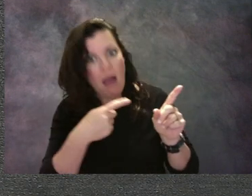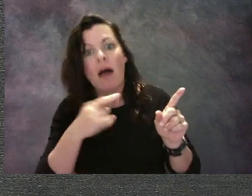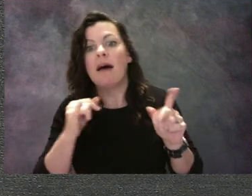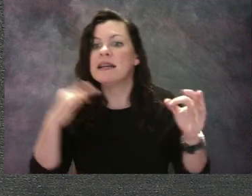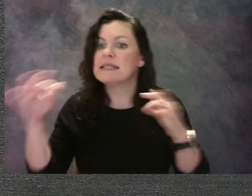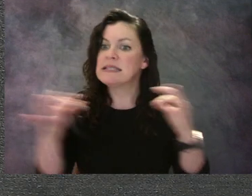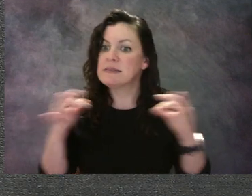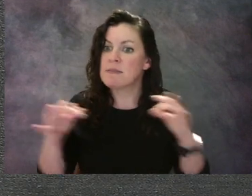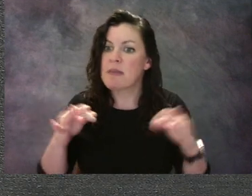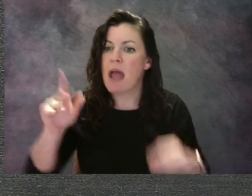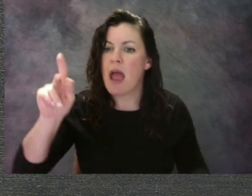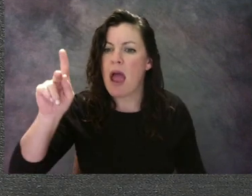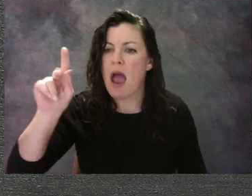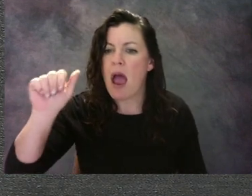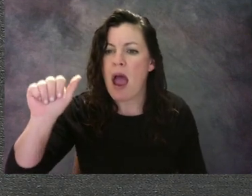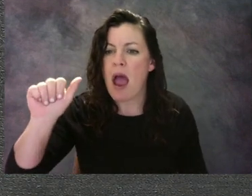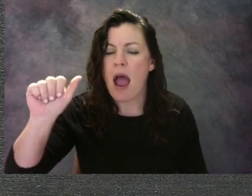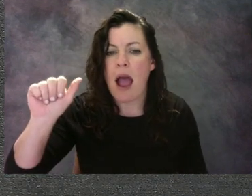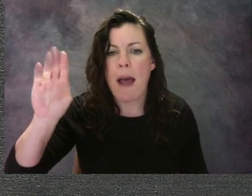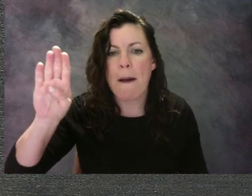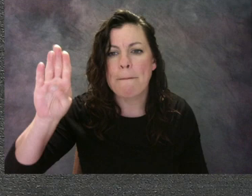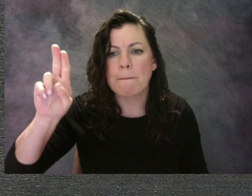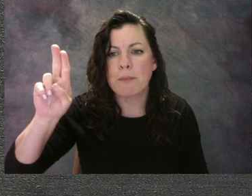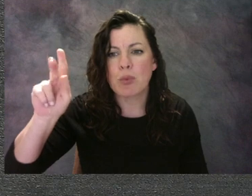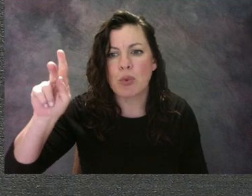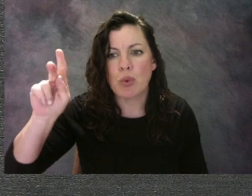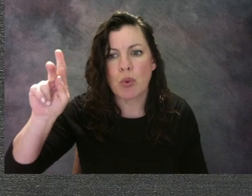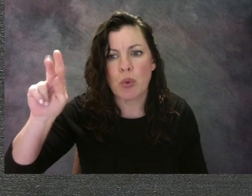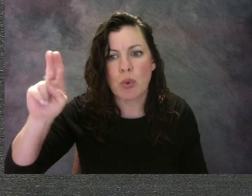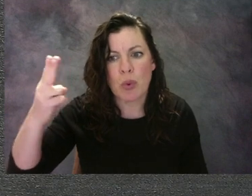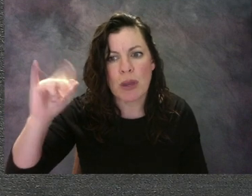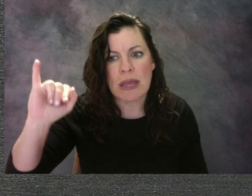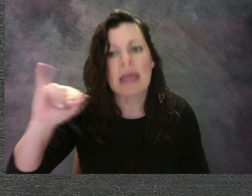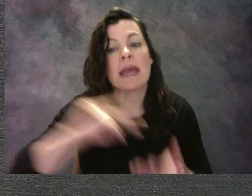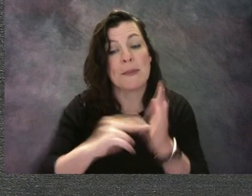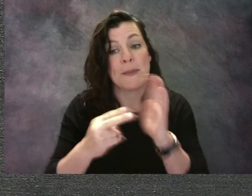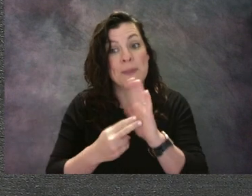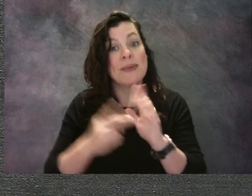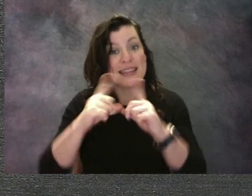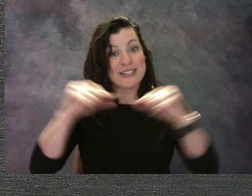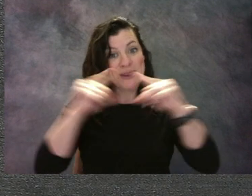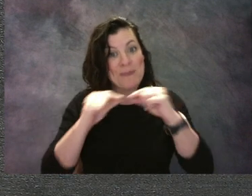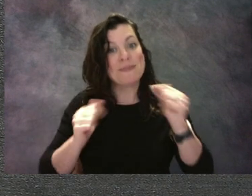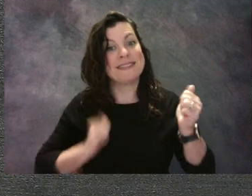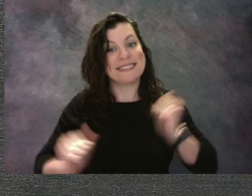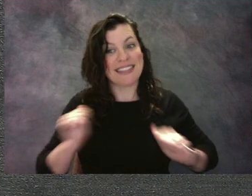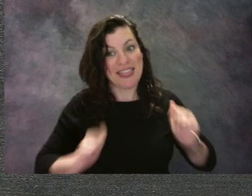and telling us what kind of Japanese theater it is. Isn't that amazing?